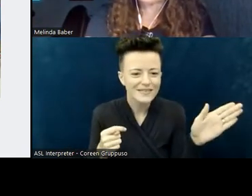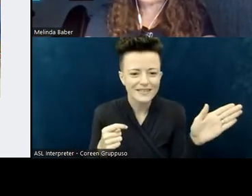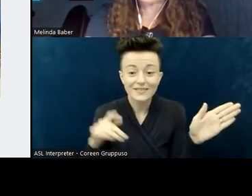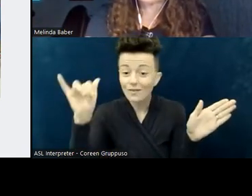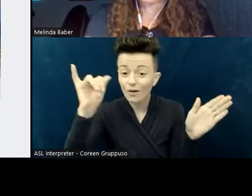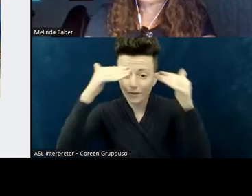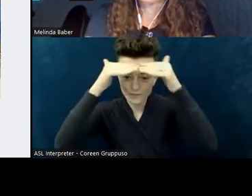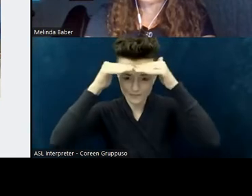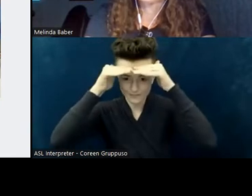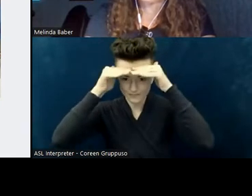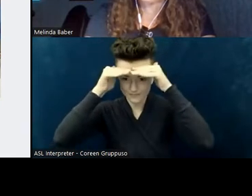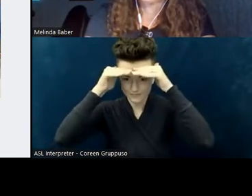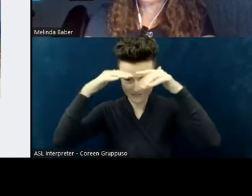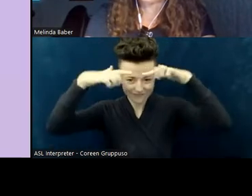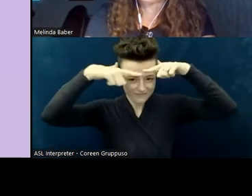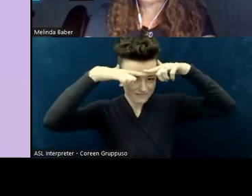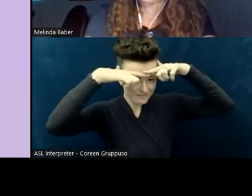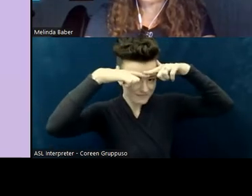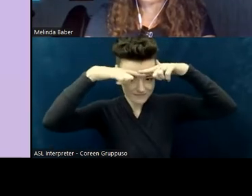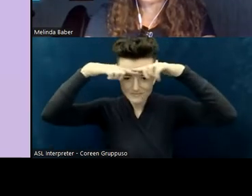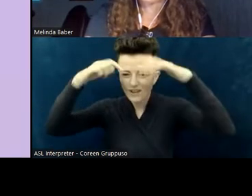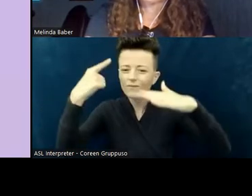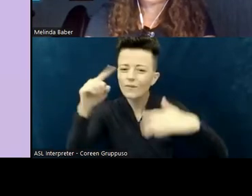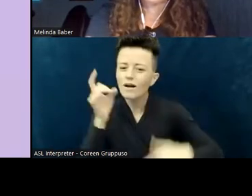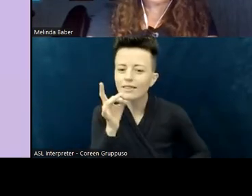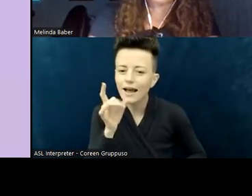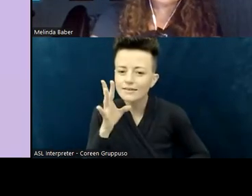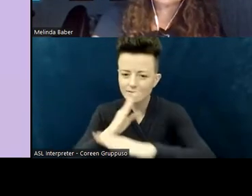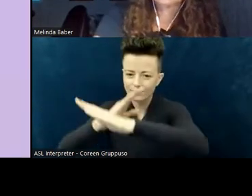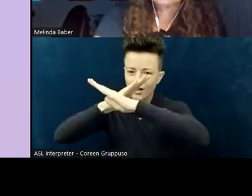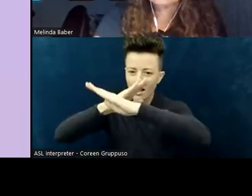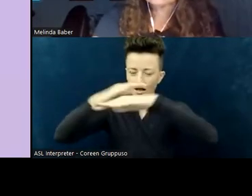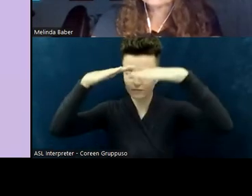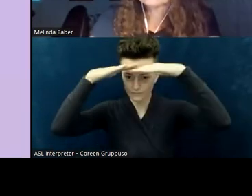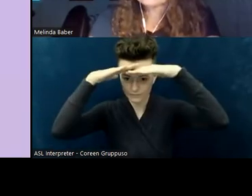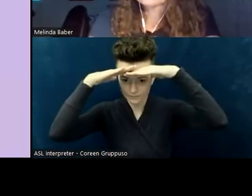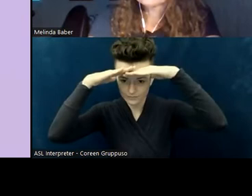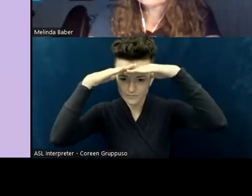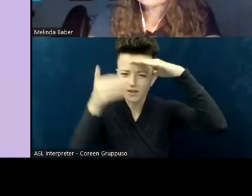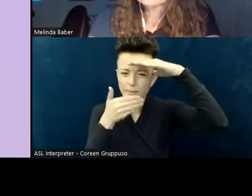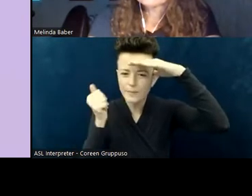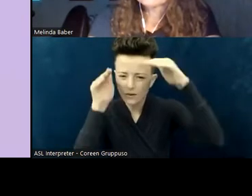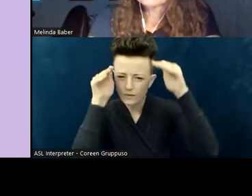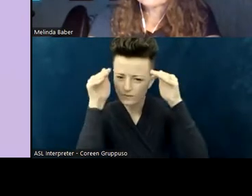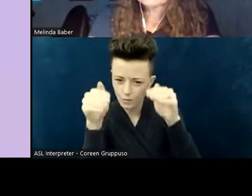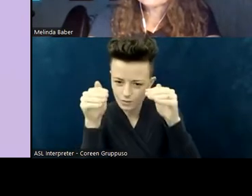One of the things that... we're thinking about is instead of having a "sensory room"—